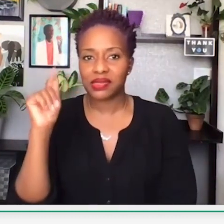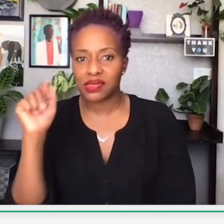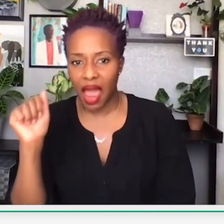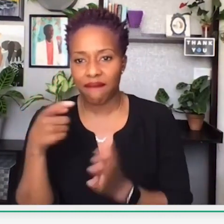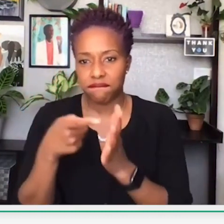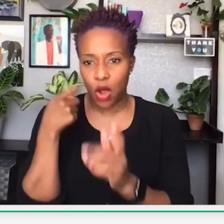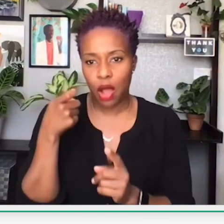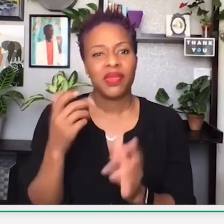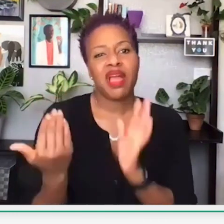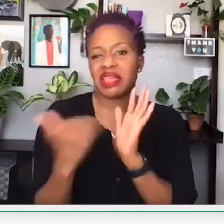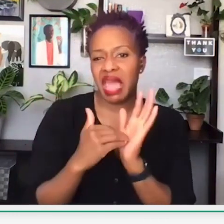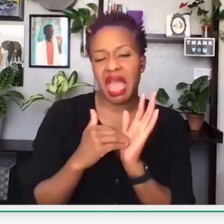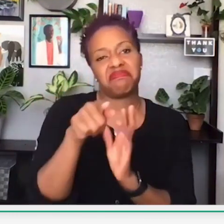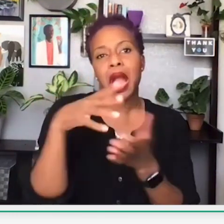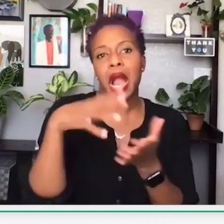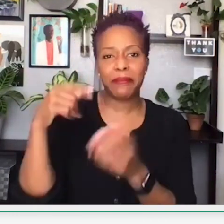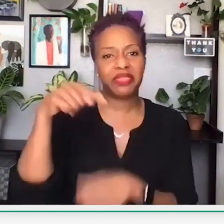where I got the numbers and statistics that I shared with you all today.